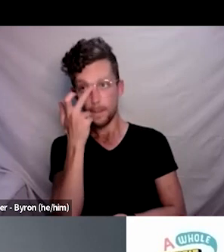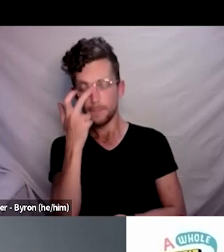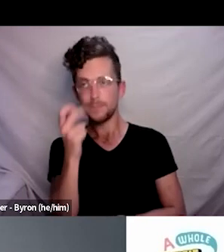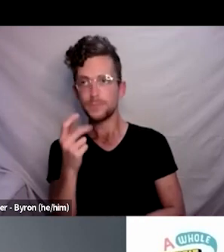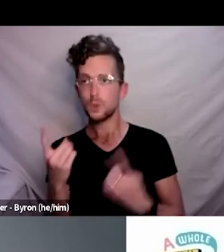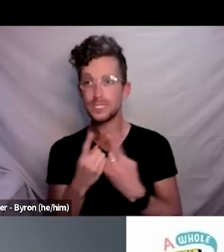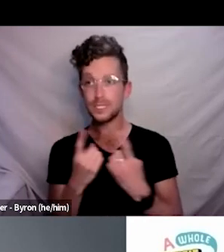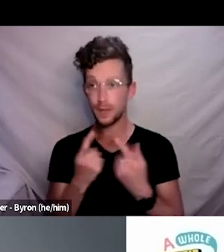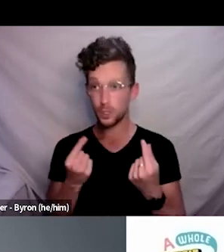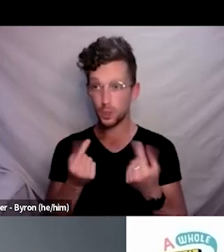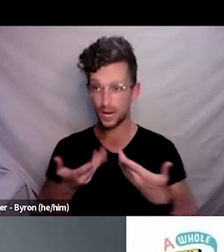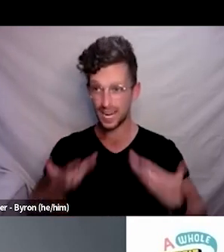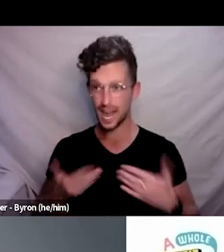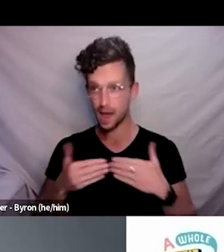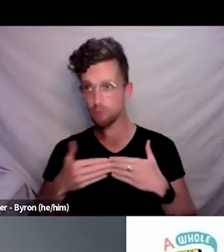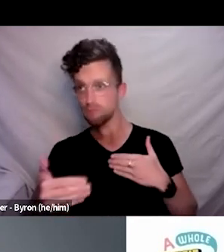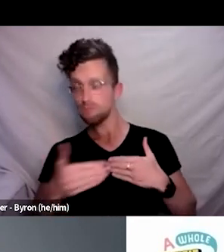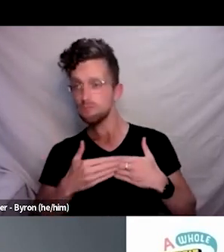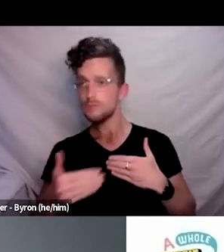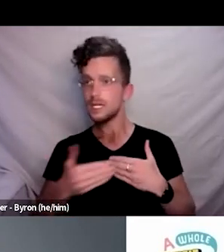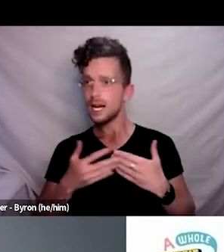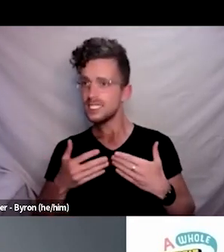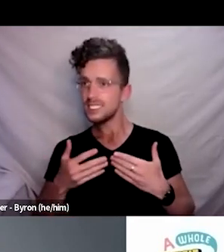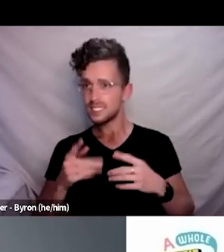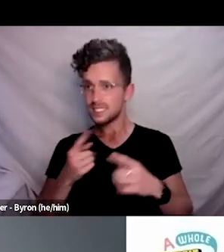to talk across agencies about what would it take to bring that together,